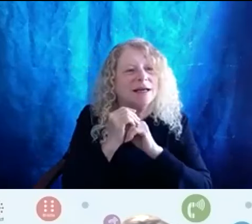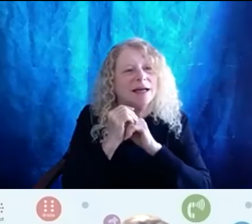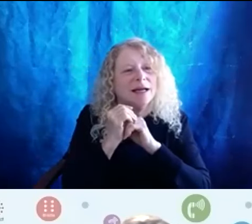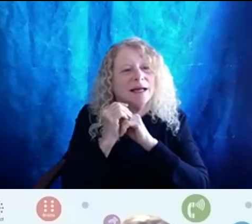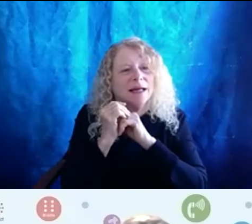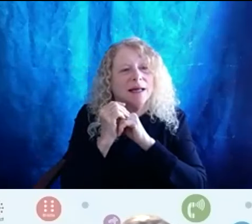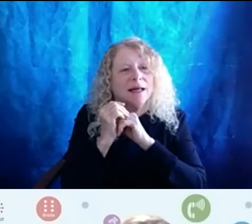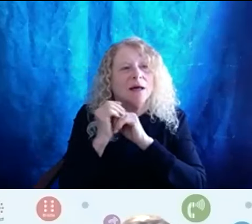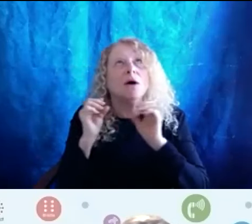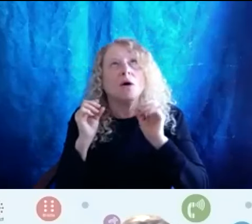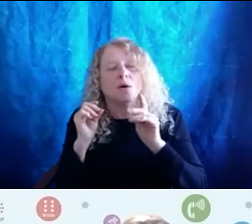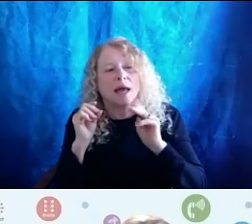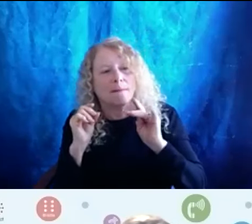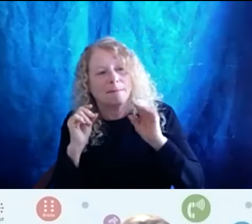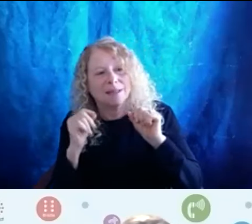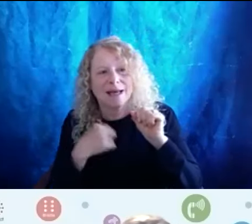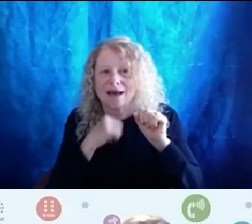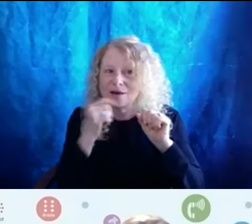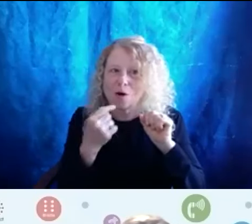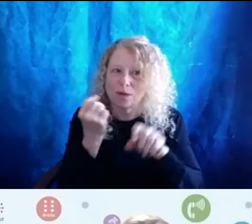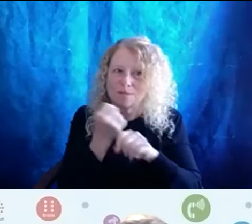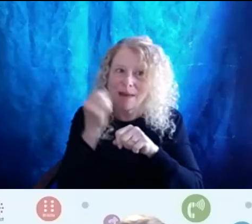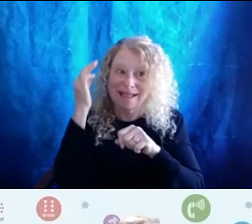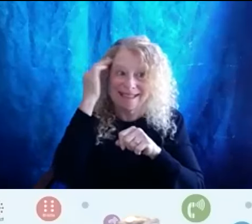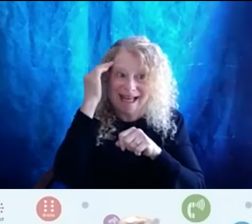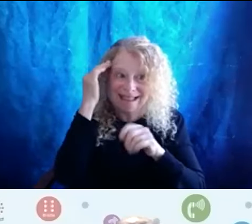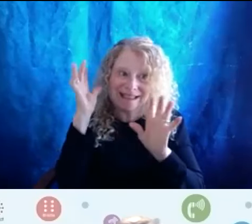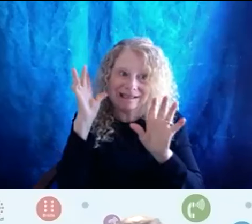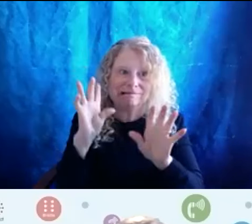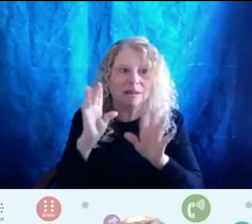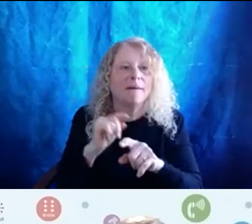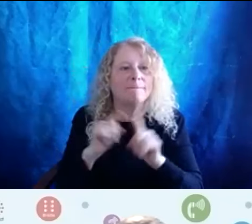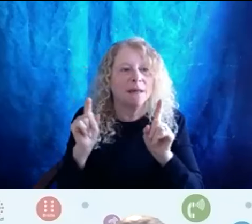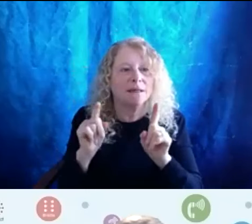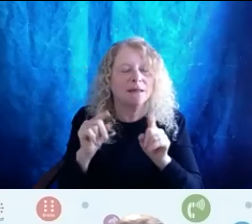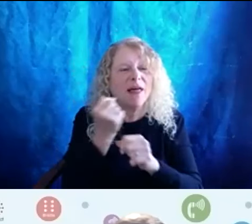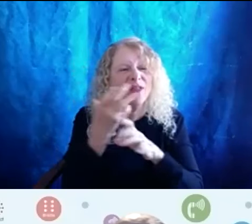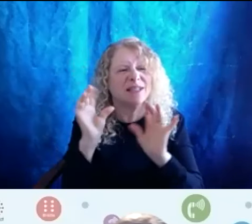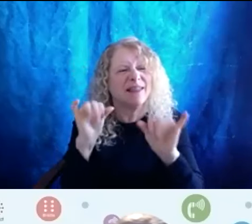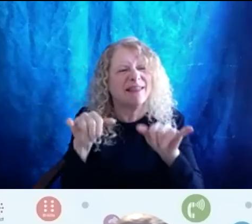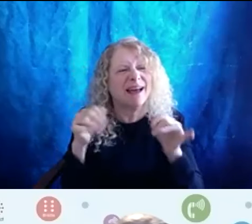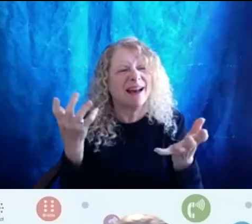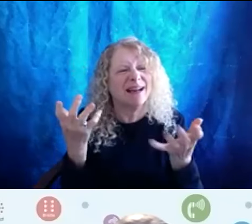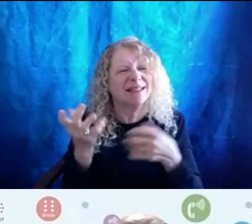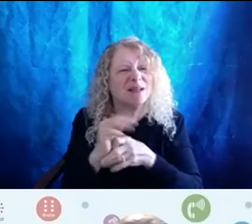I don't always make sense, but yeah, so things like that, right? So just a tiny thing.